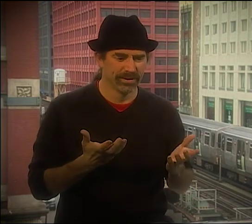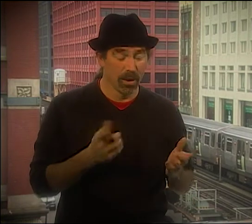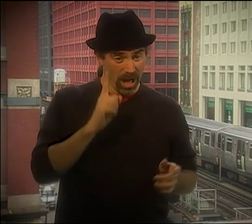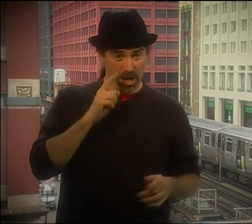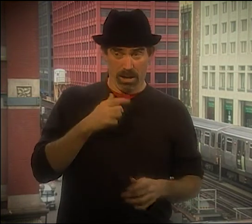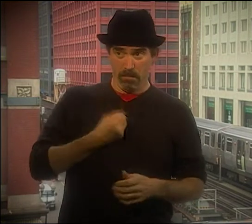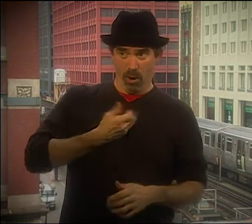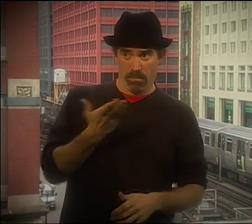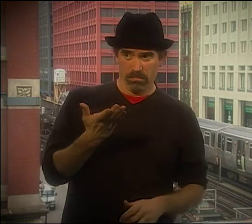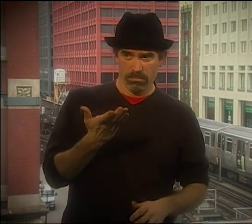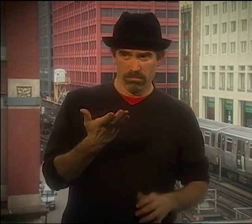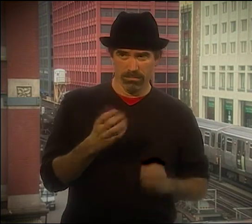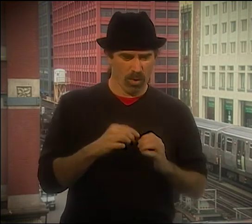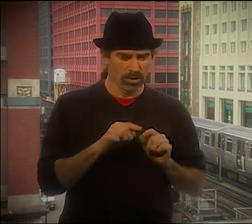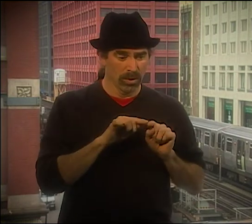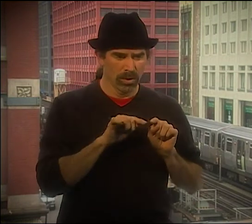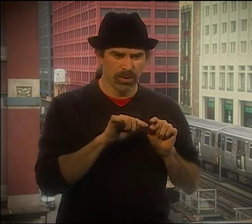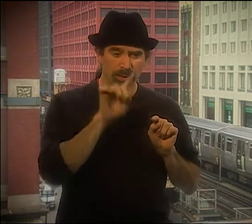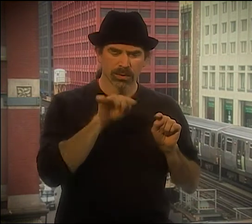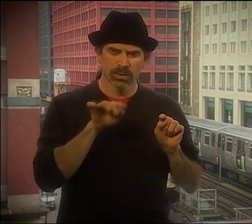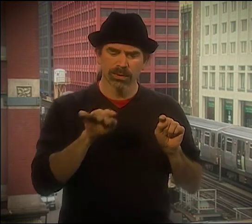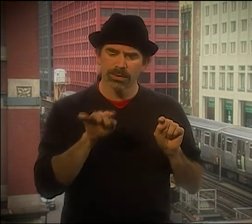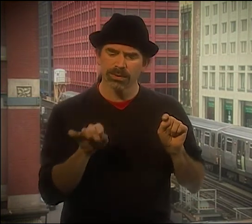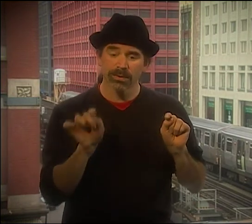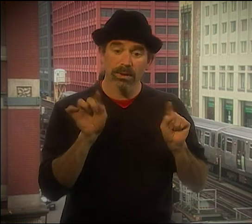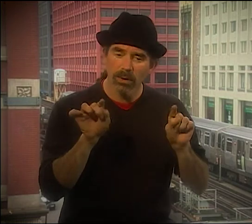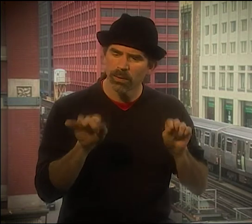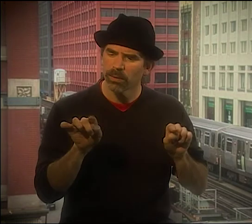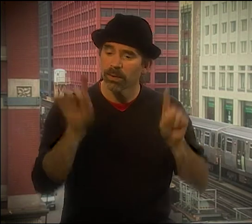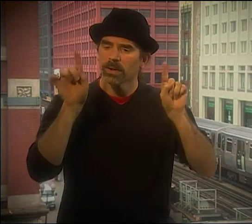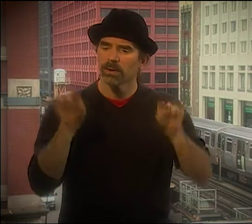BERNARD BRAGG?